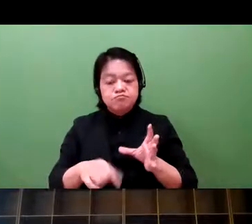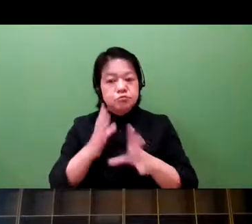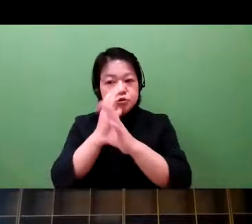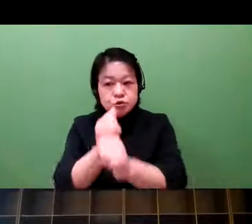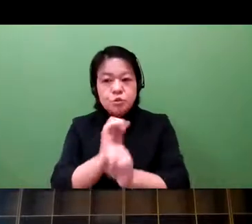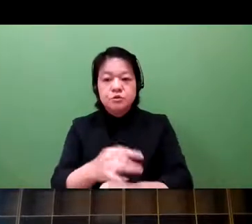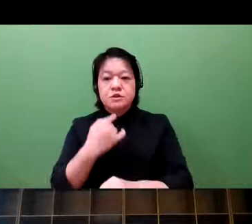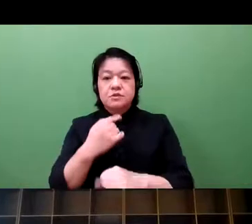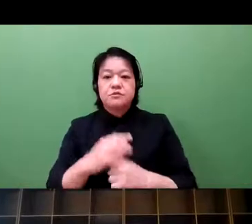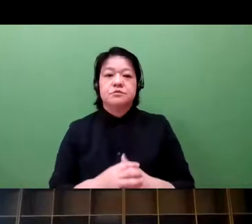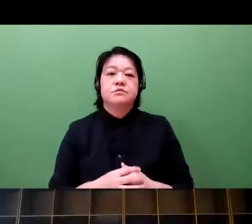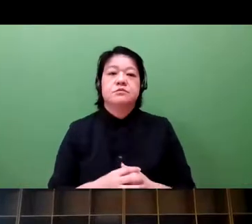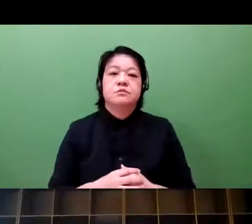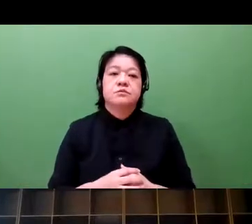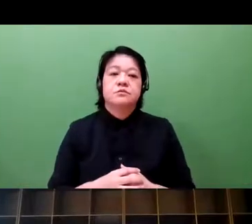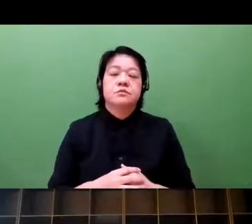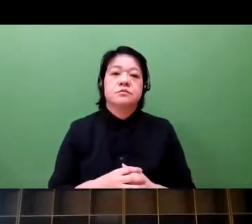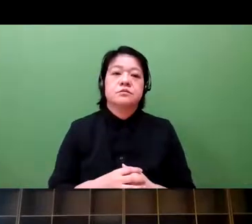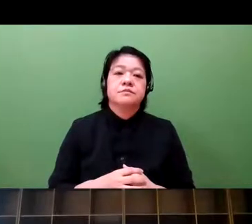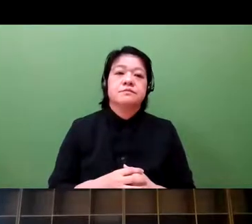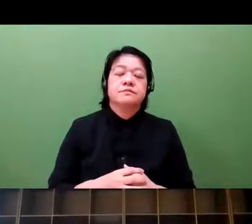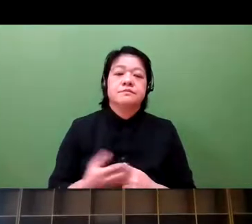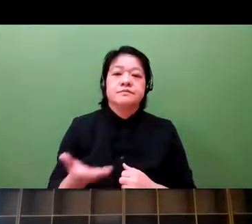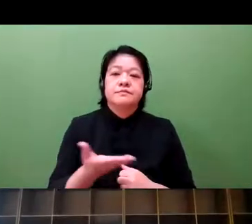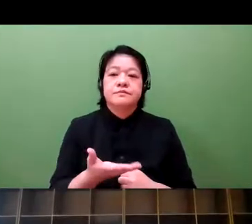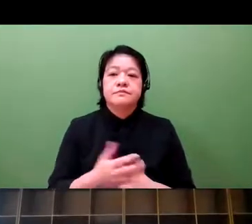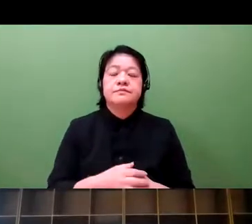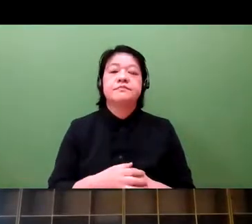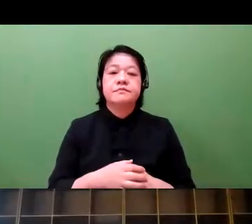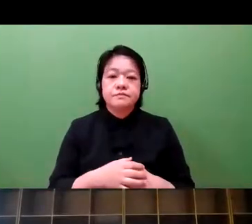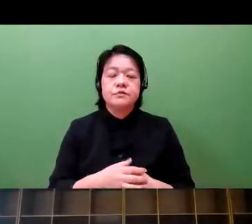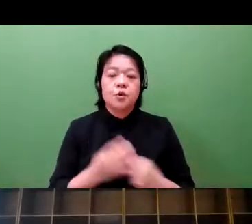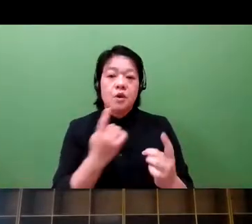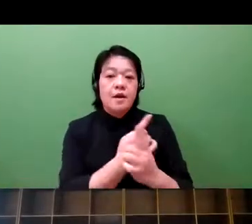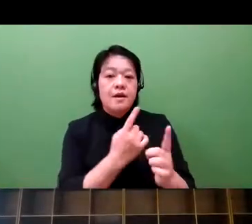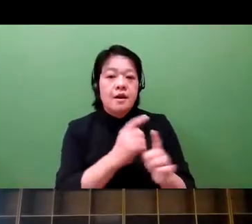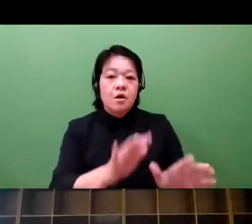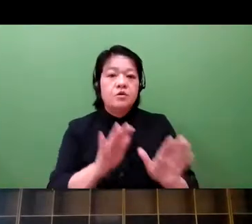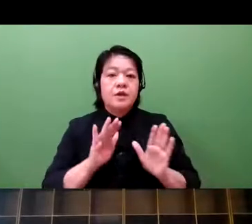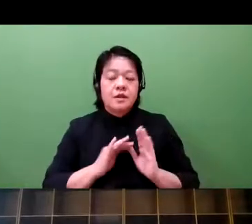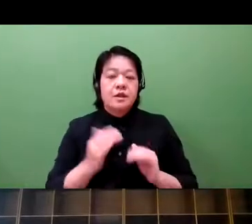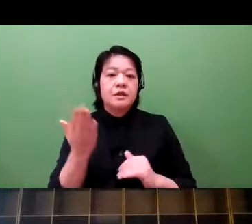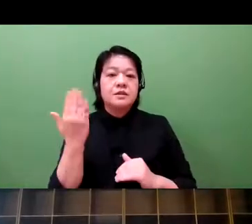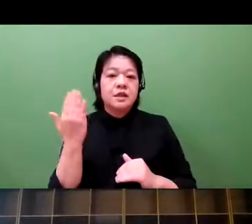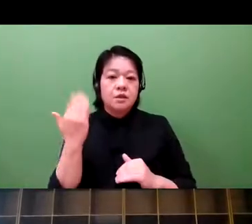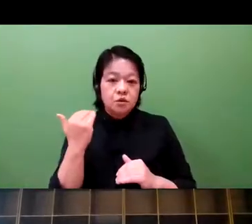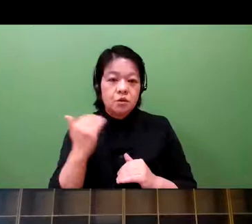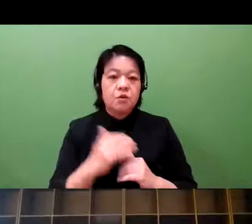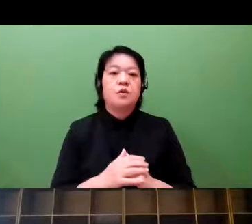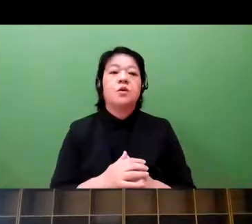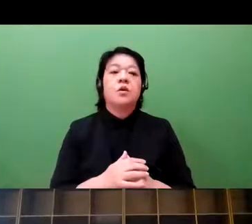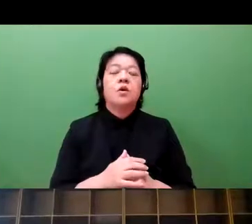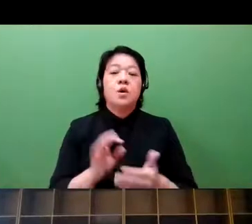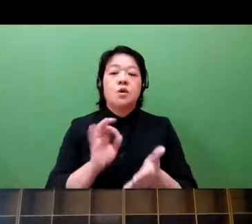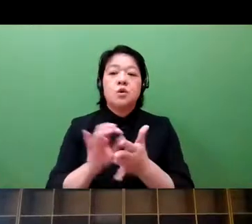So this is the area of we health tech companies are focused on.